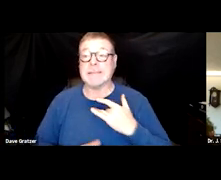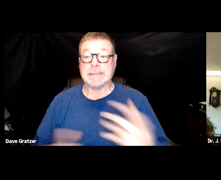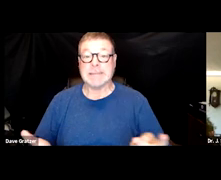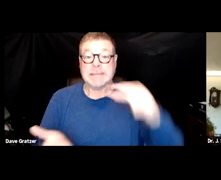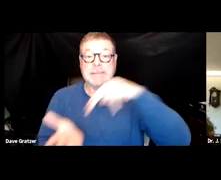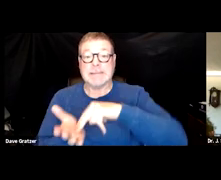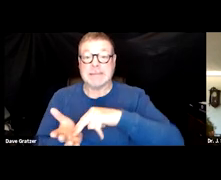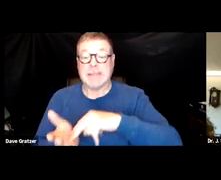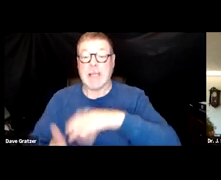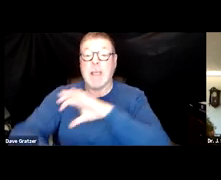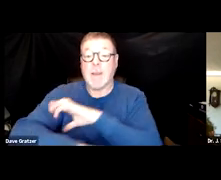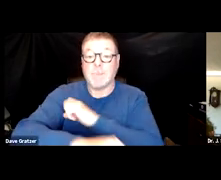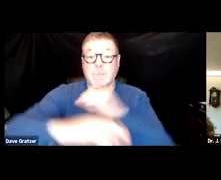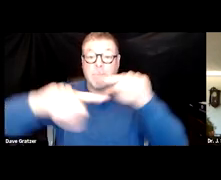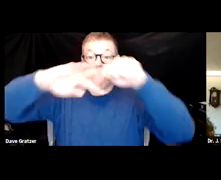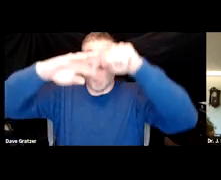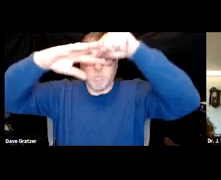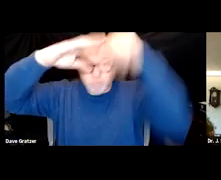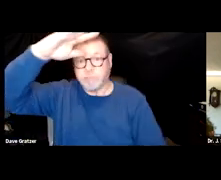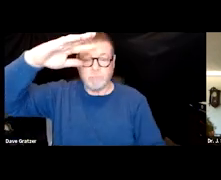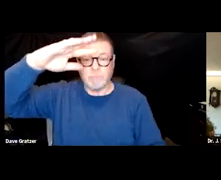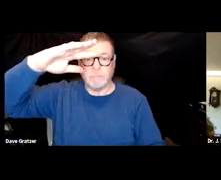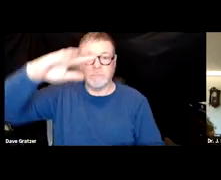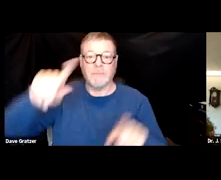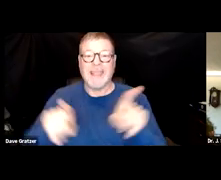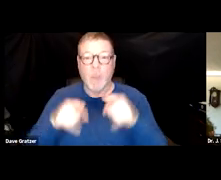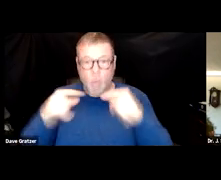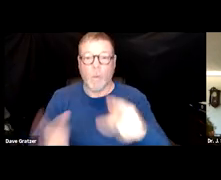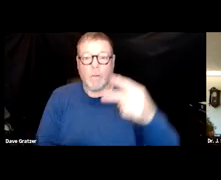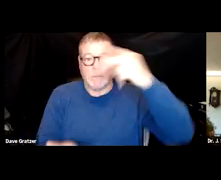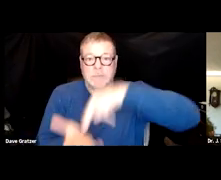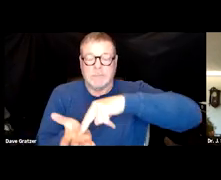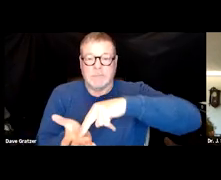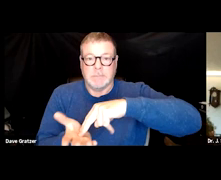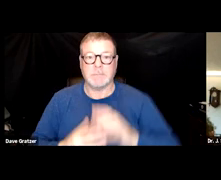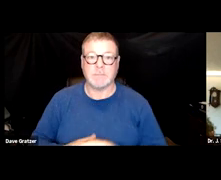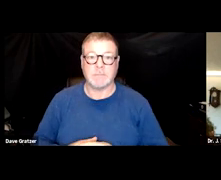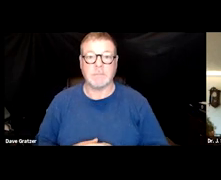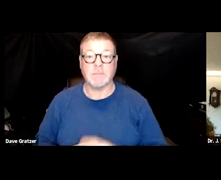and the blood pressure can drop as they're standing. And a way to compensate for that,